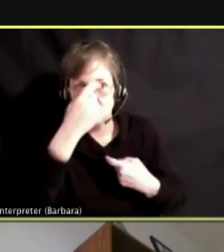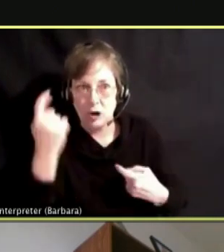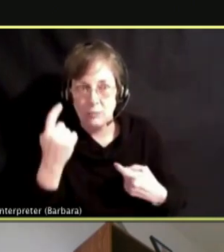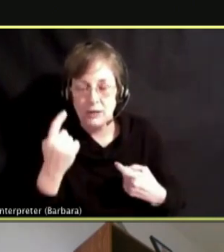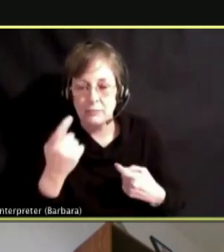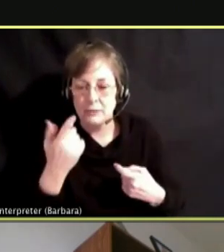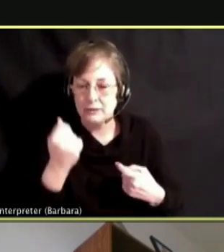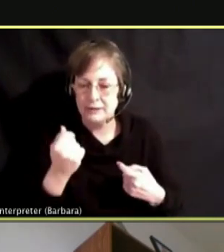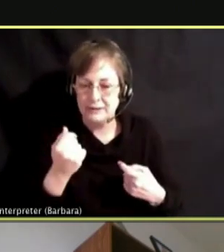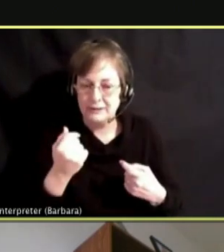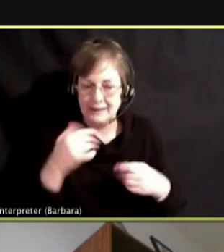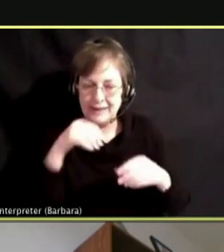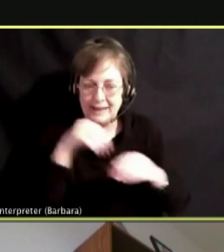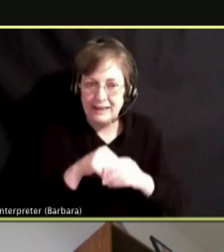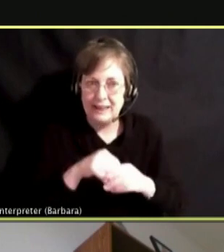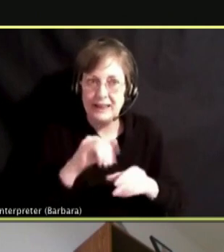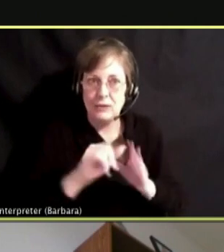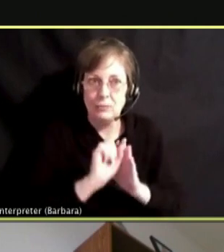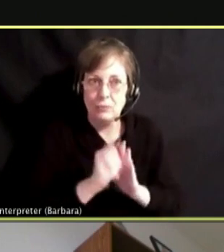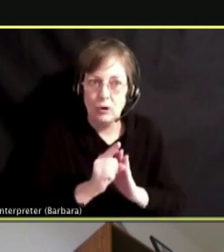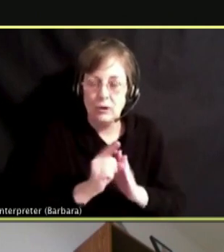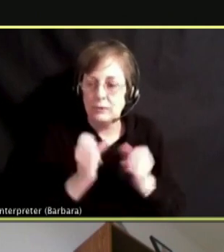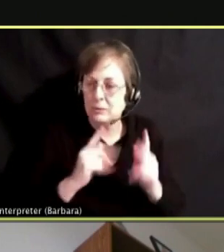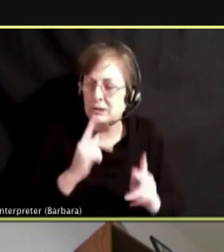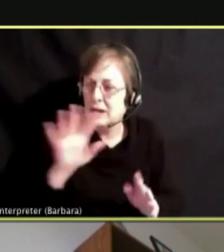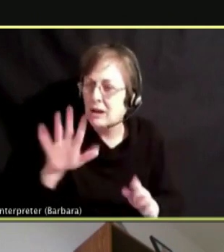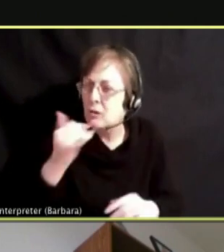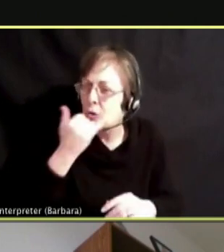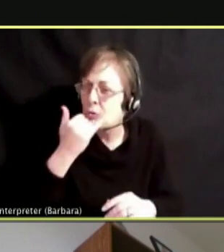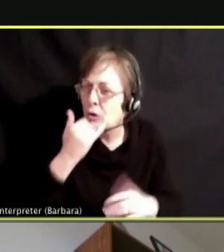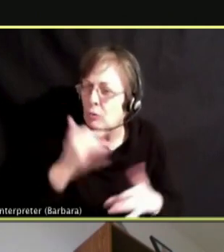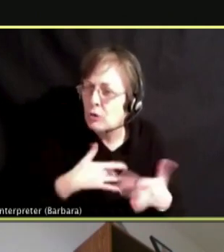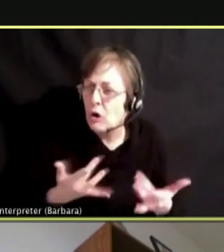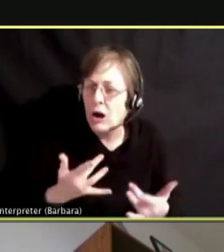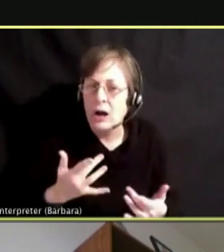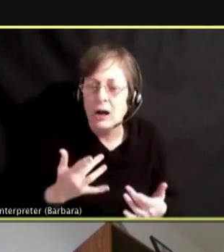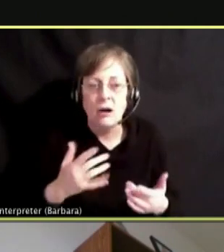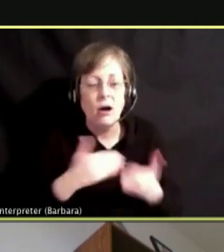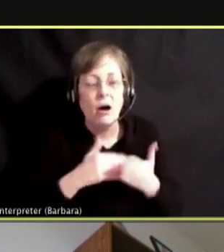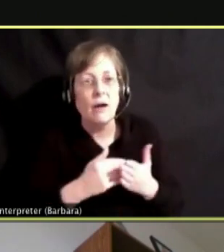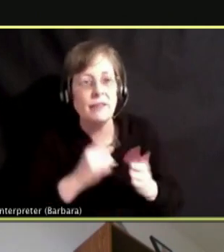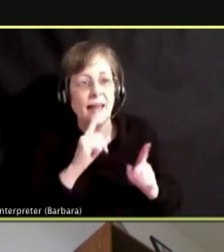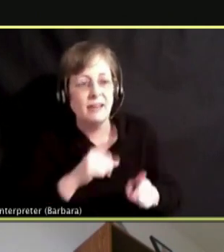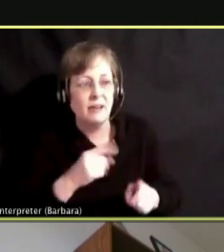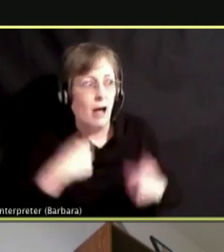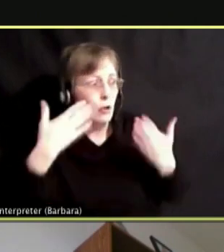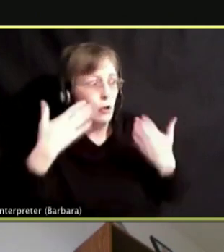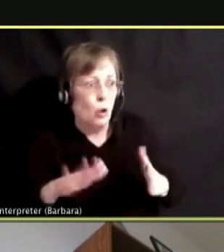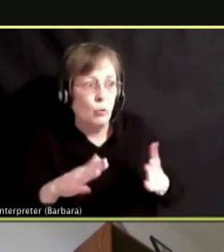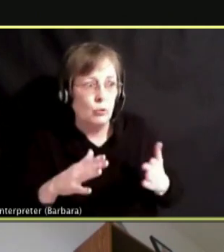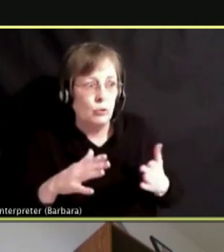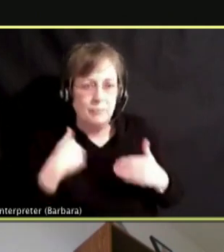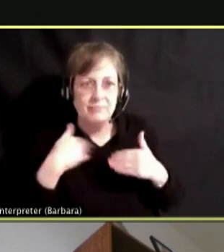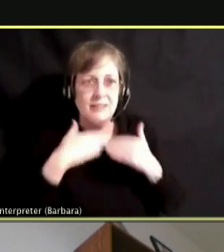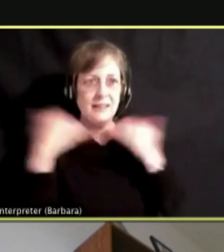SO SOMEBODY IS LIKE WHAT IS WRONG, WHAT IS GOING ON, I DON'T KNOW! I'M JUST DONE, YOU KNOW?